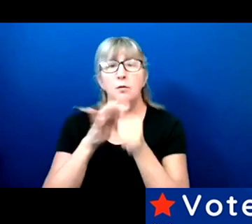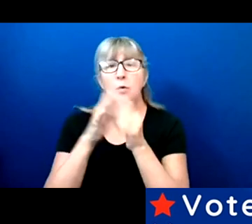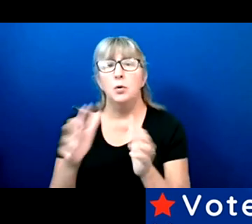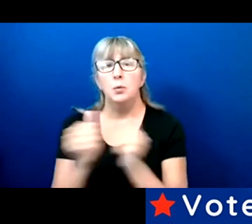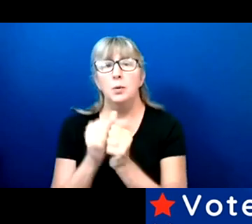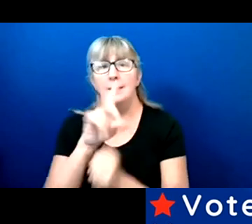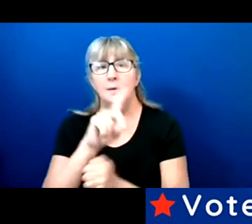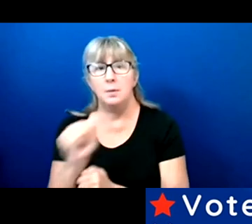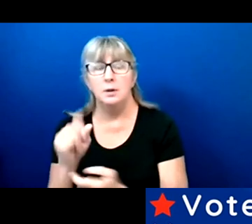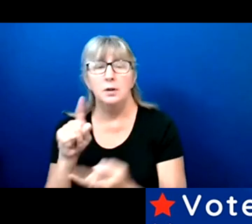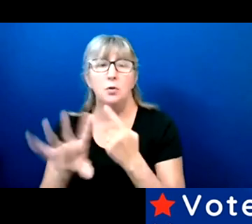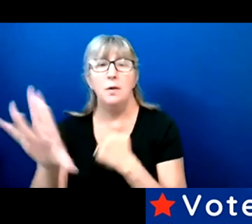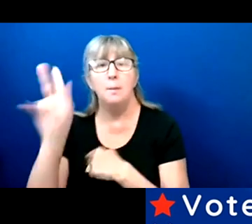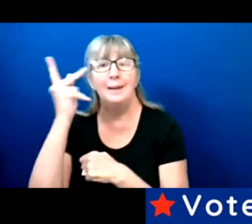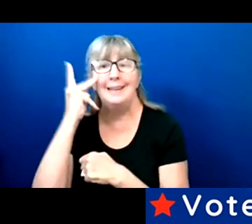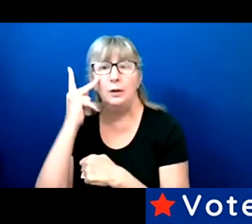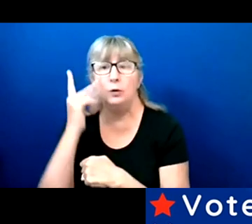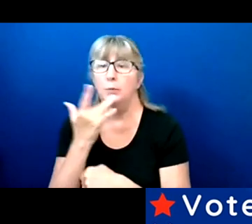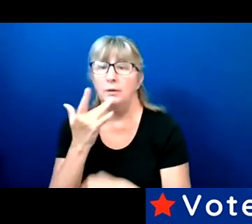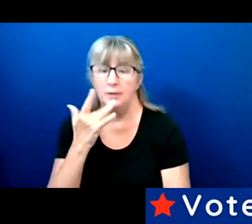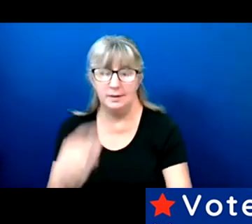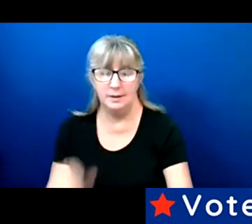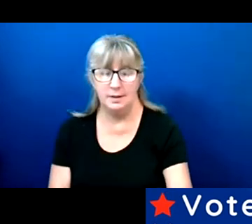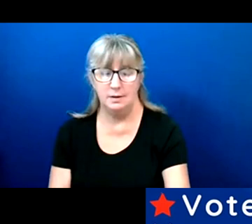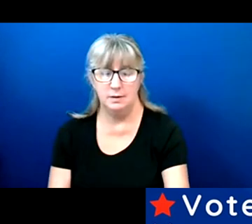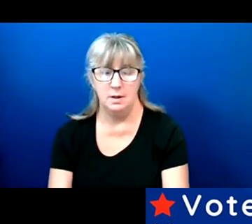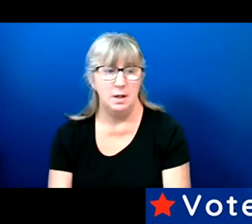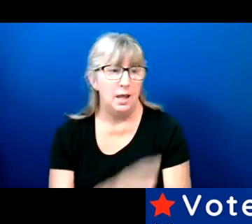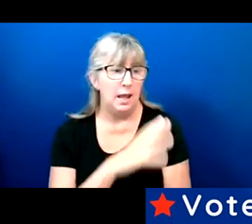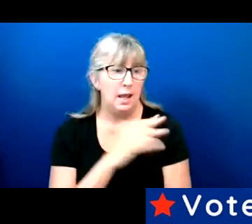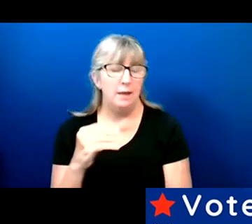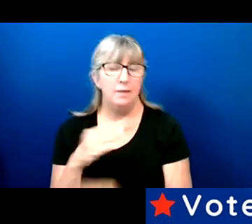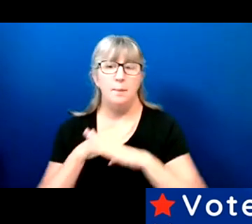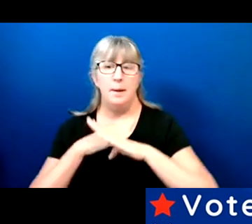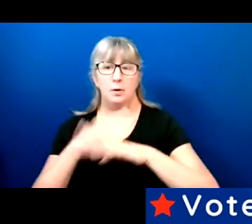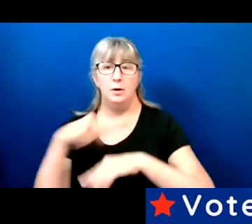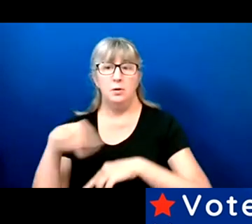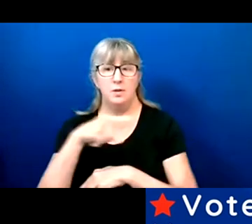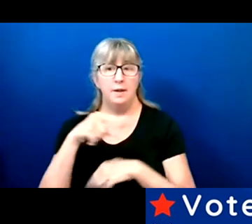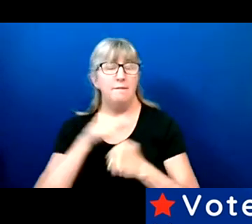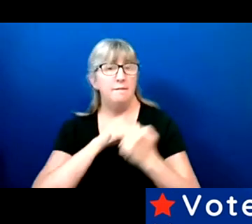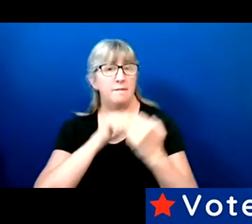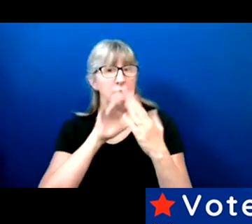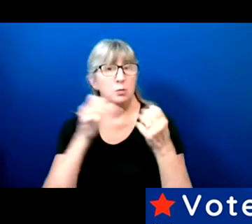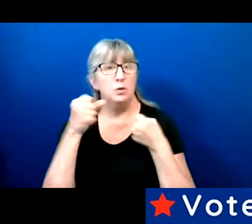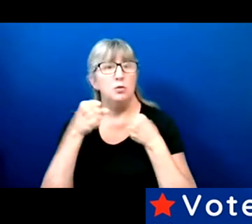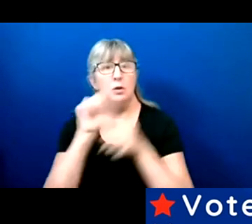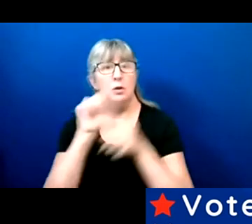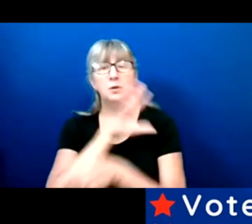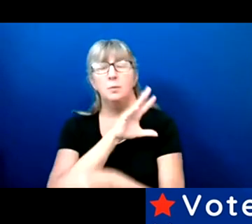To the political preferences, and the barriers they face when trying to be part of the electoral process.